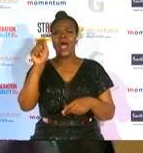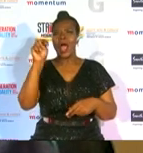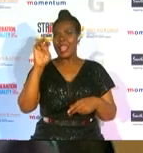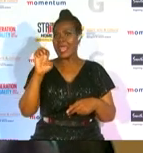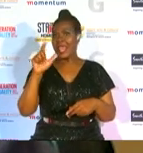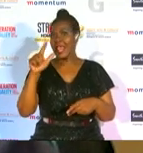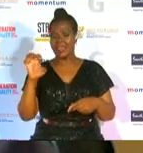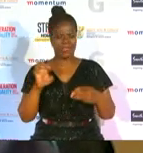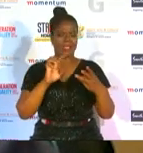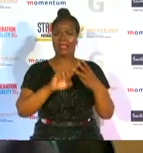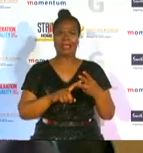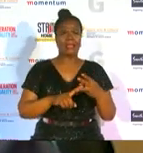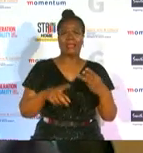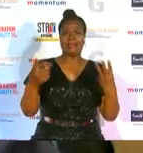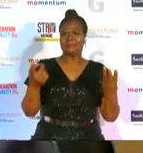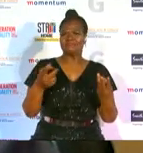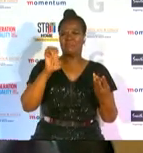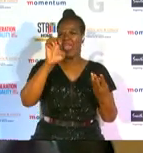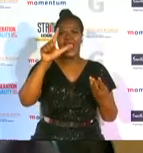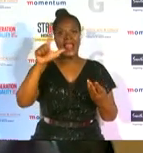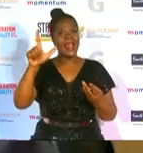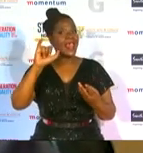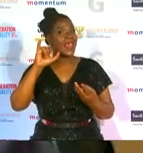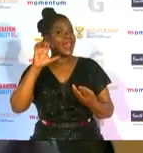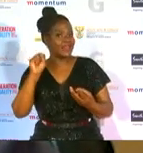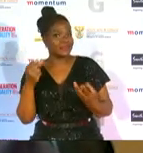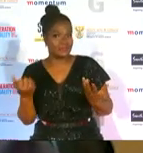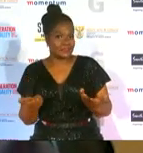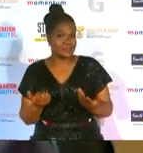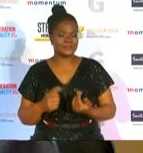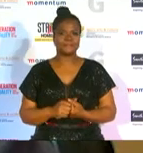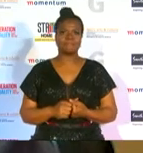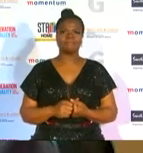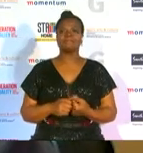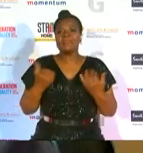elyses at al i would like to take this opportunity to